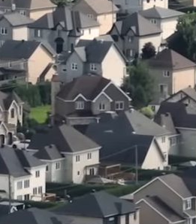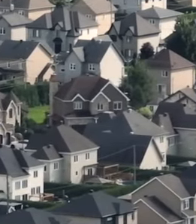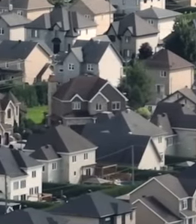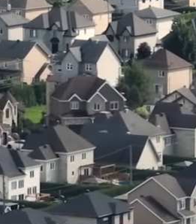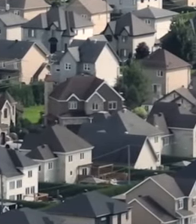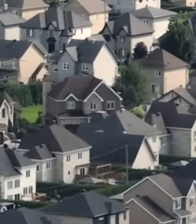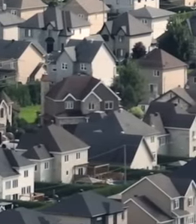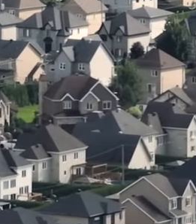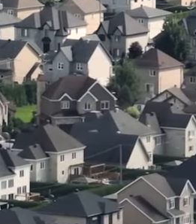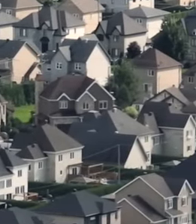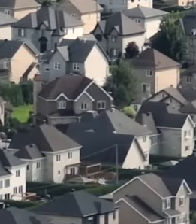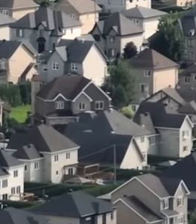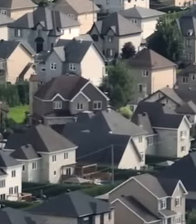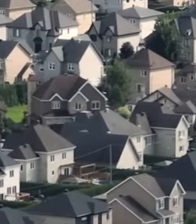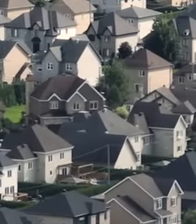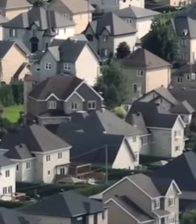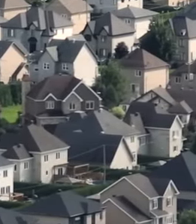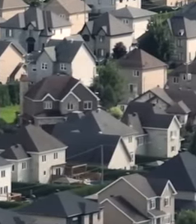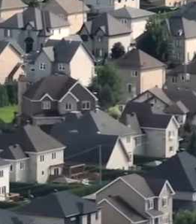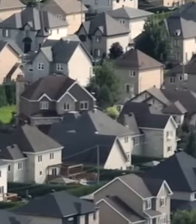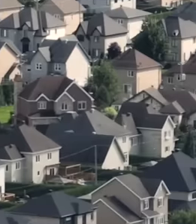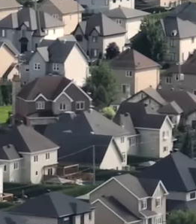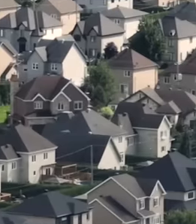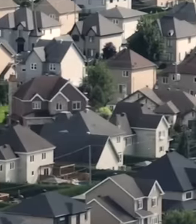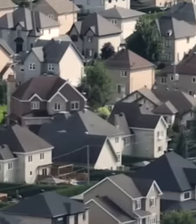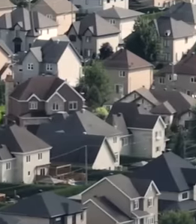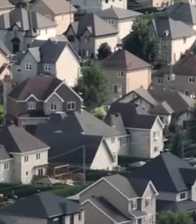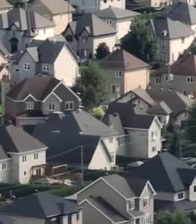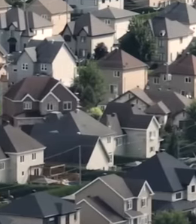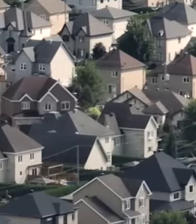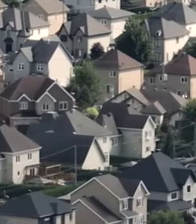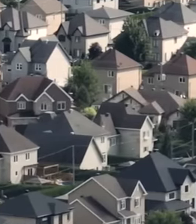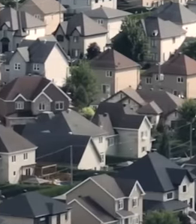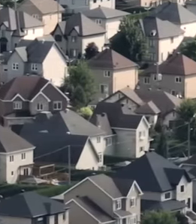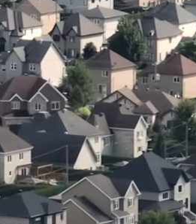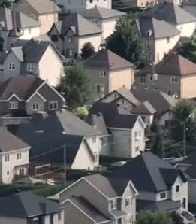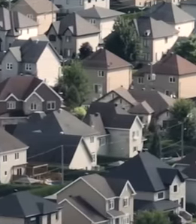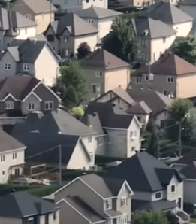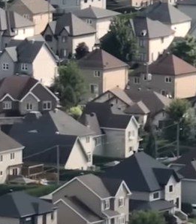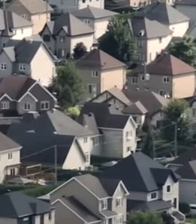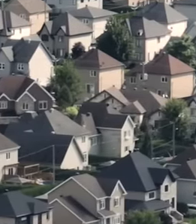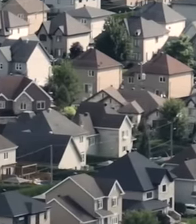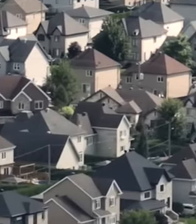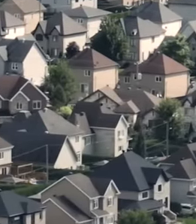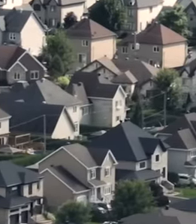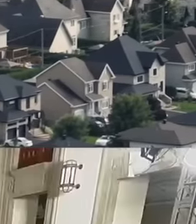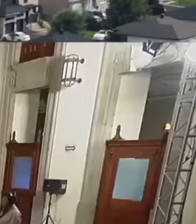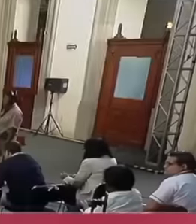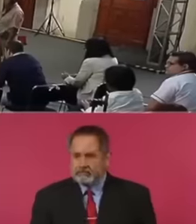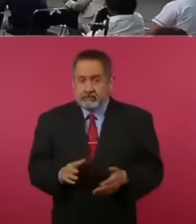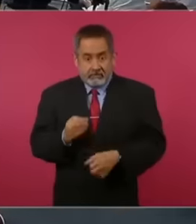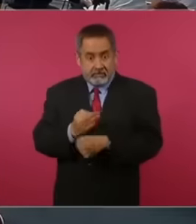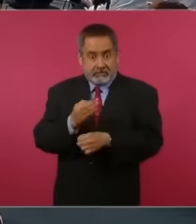food and other things and well the situation right now. with the strength of the peso right eh Now it